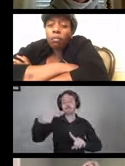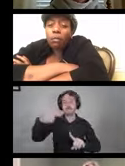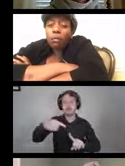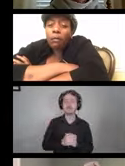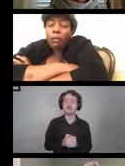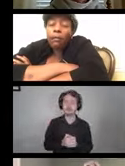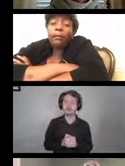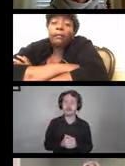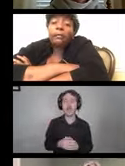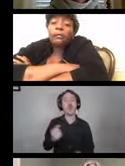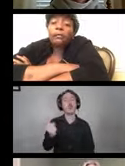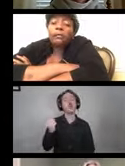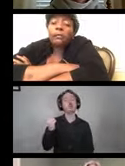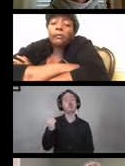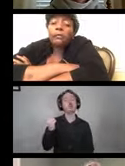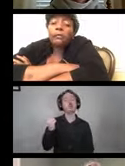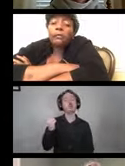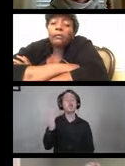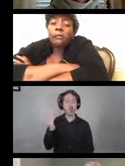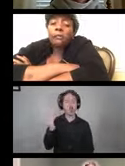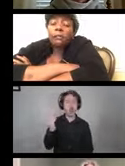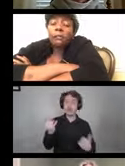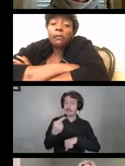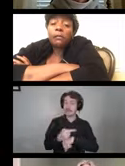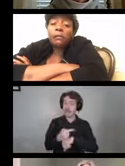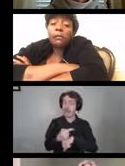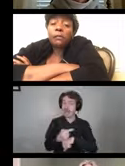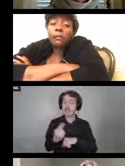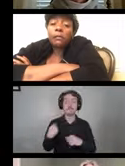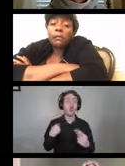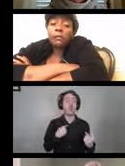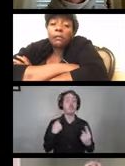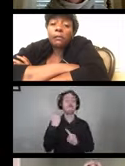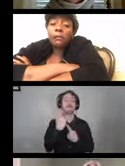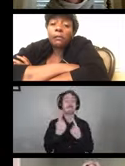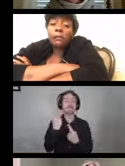So today as we're considering how to clean and